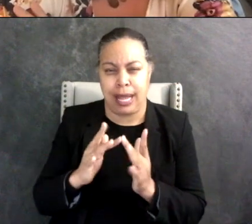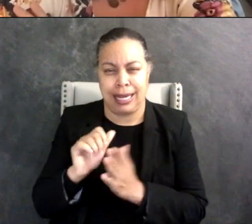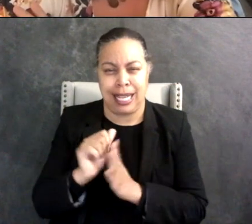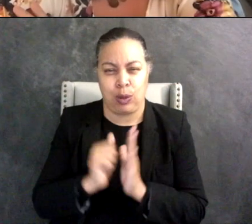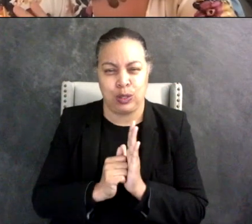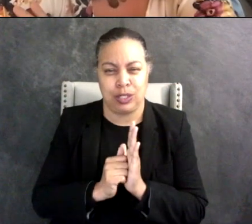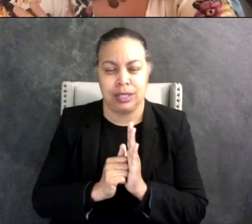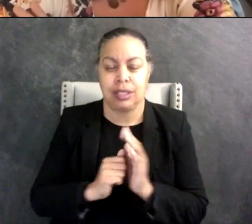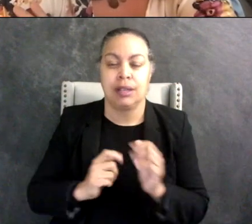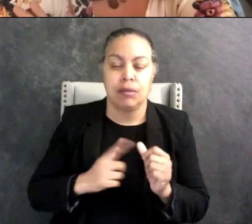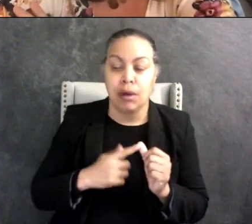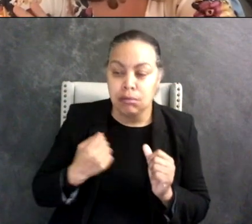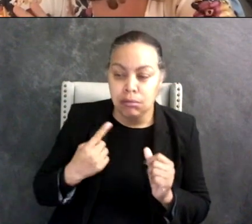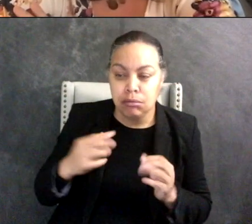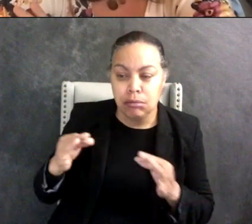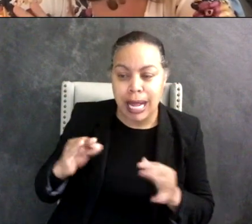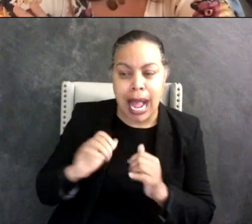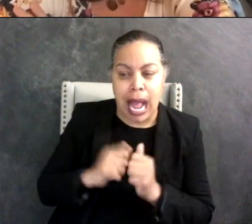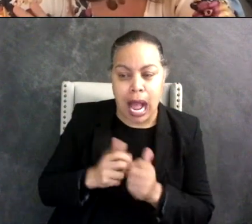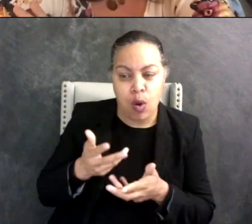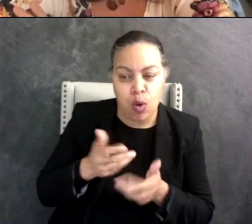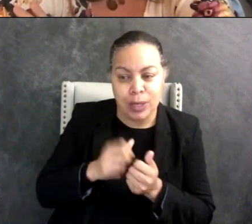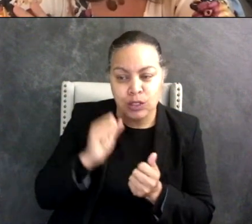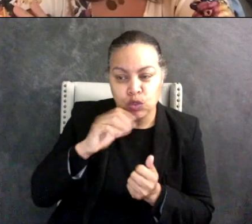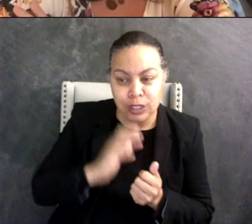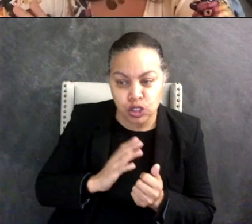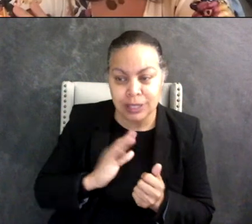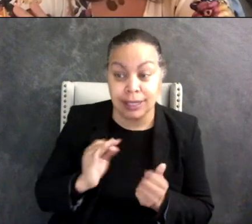how to interact with strangers, what to say if they ask your name, you know kind of things like that.